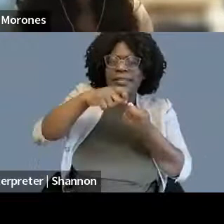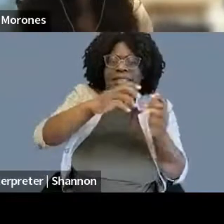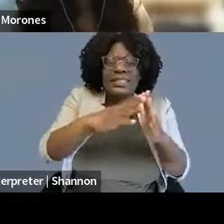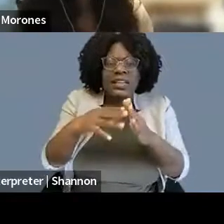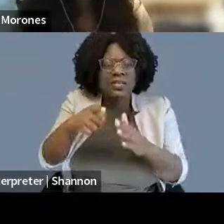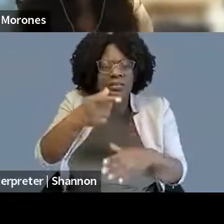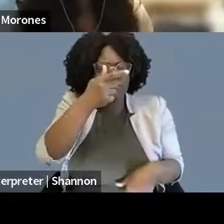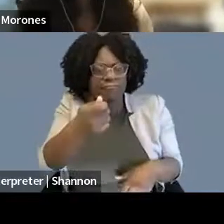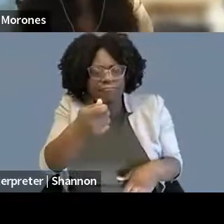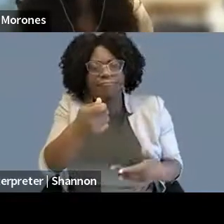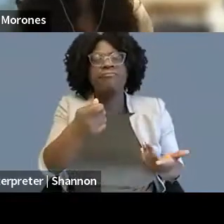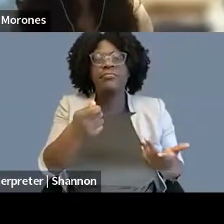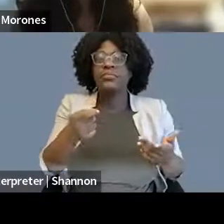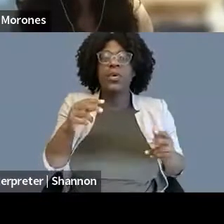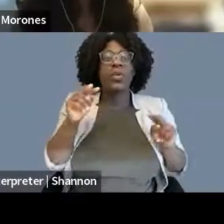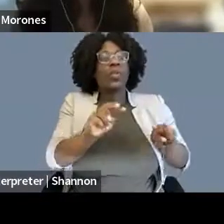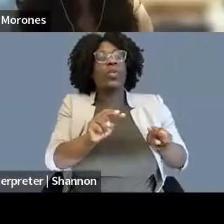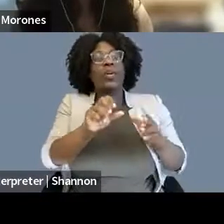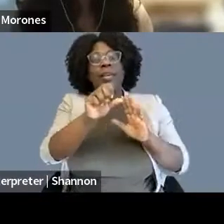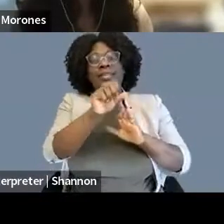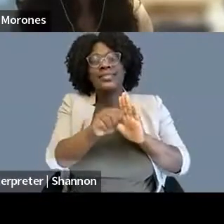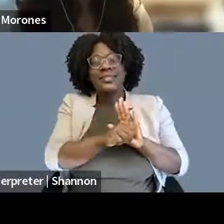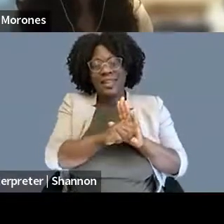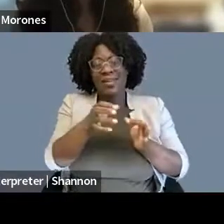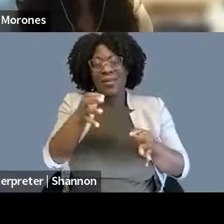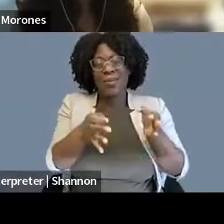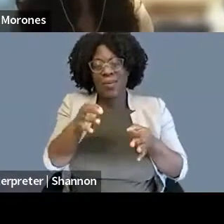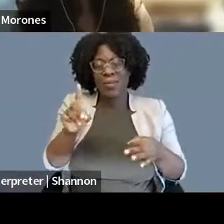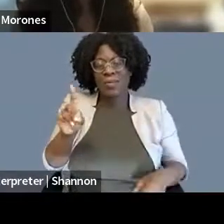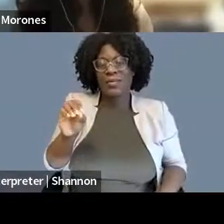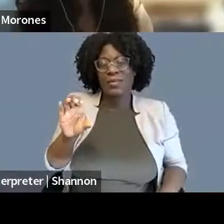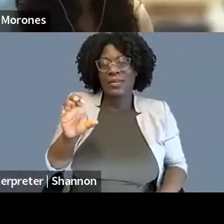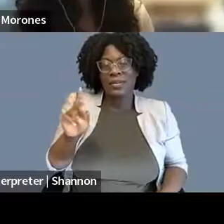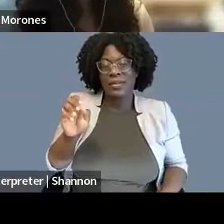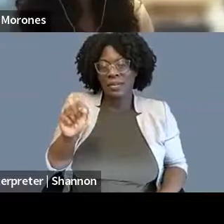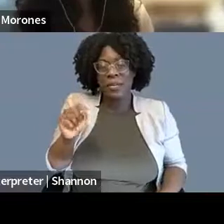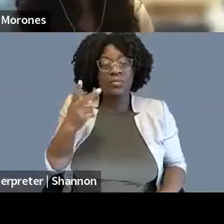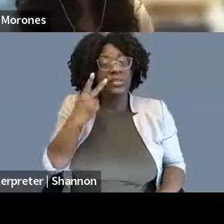at state court dockets of like, you know, seeing if there's like a topical search or a specific search